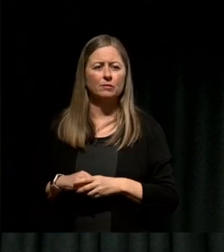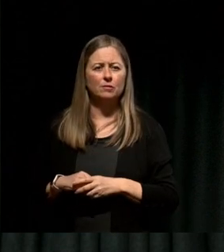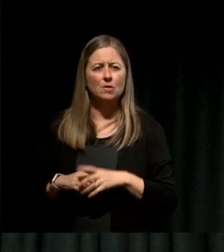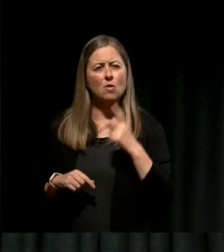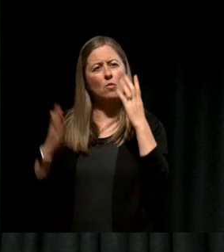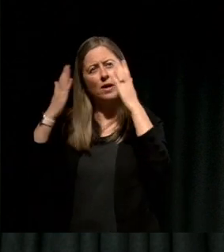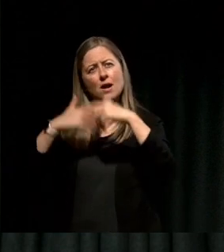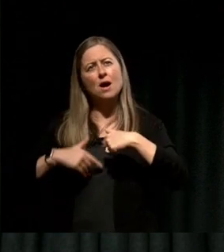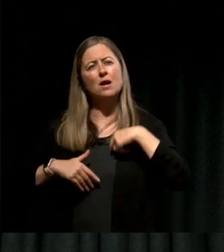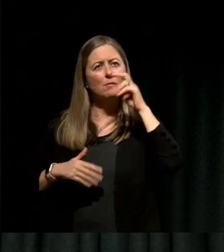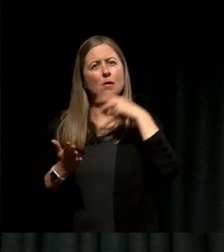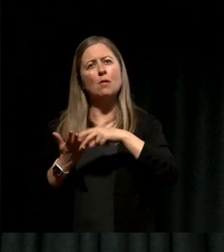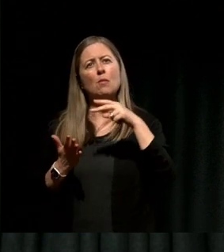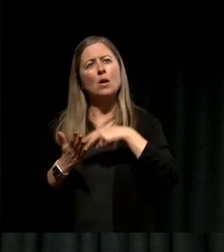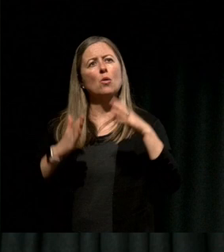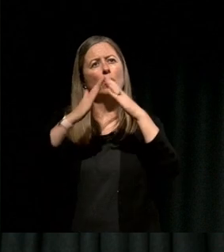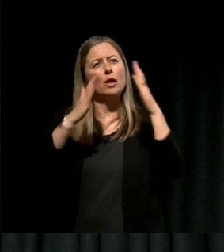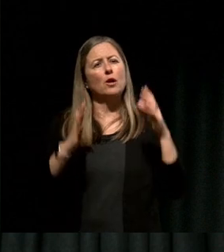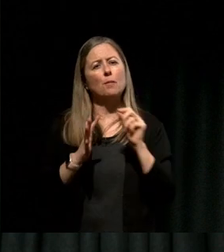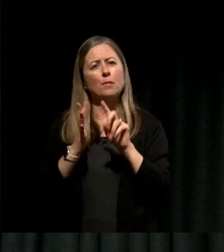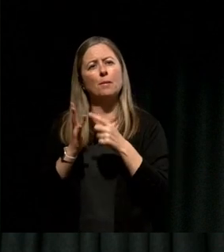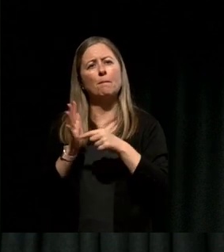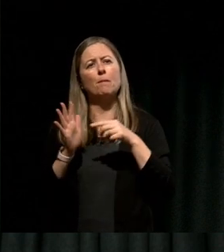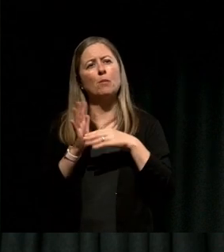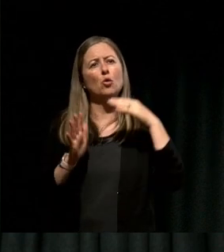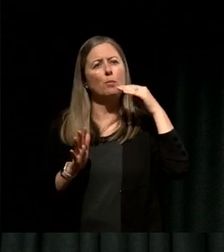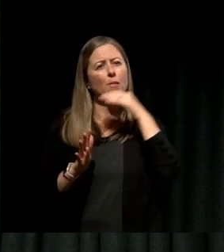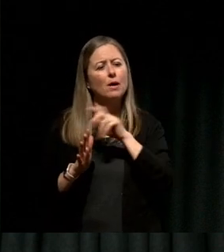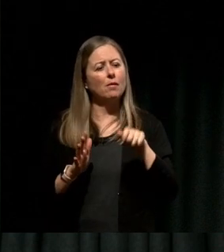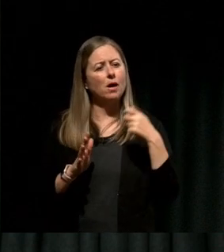night to where I lived in Port Melbourne past the tram depot.